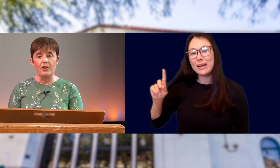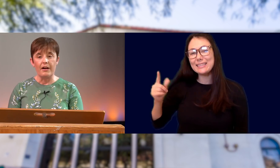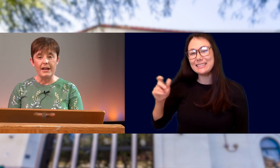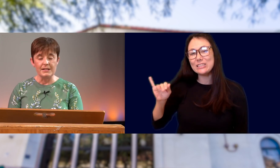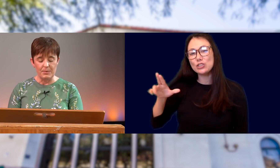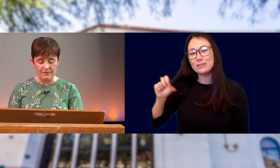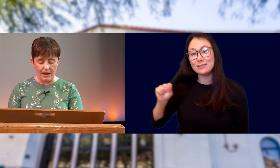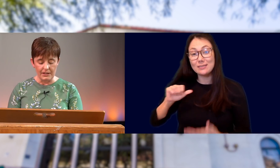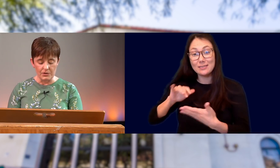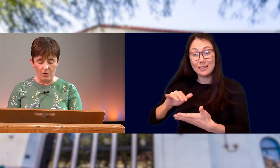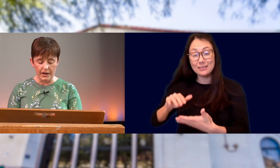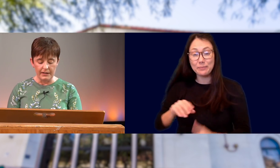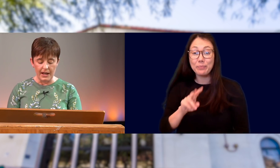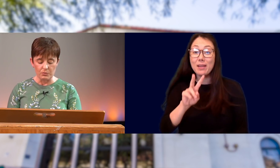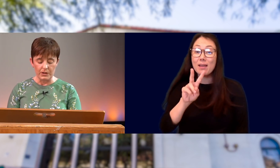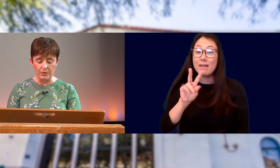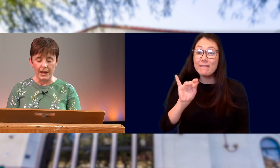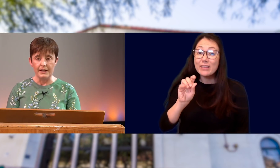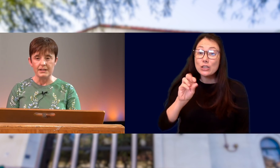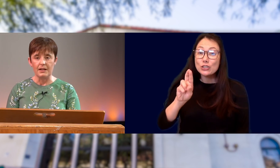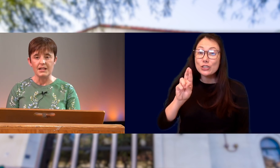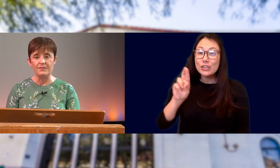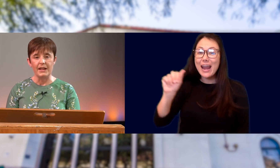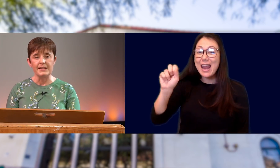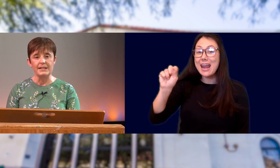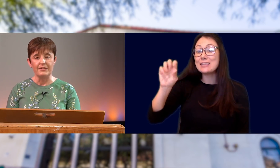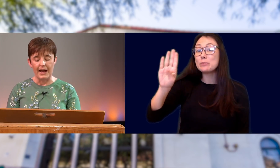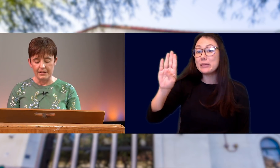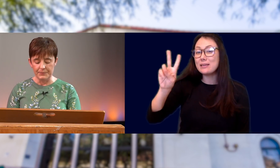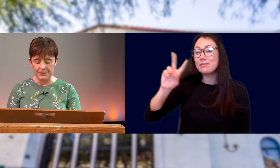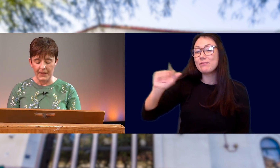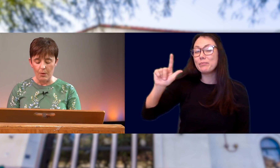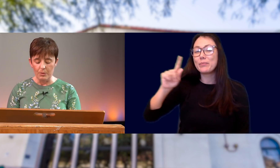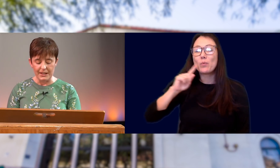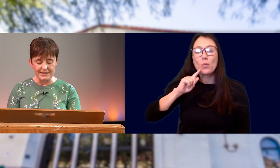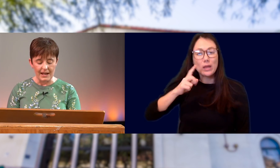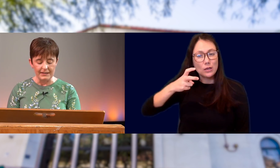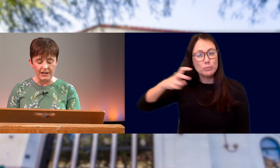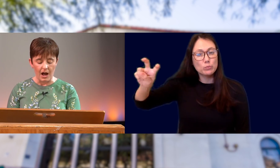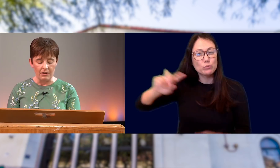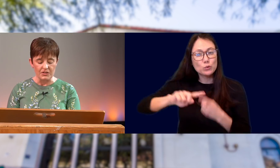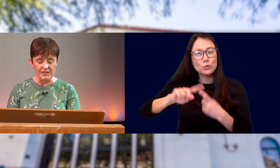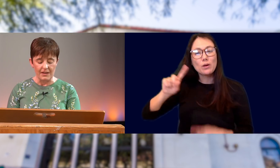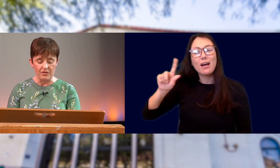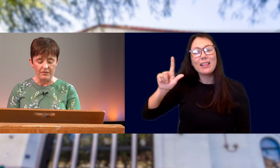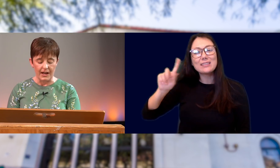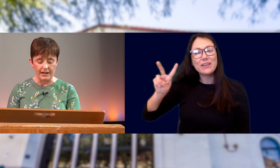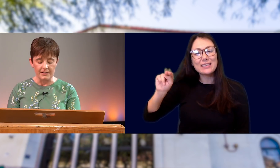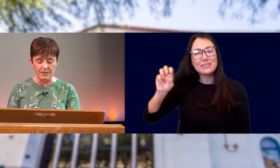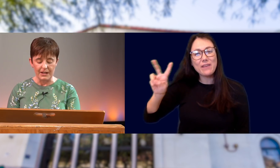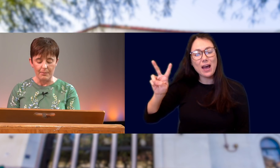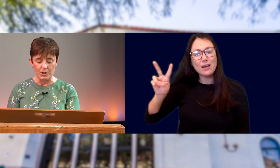VICTOR, OUR ASB VALEDICTORIAN, HAS RELOCATED TO LAS VEGAS, NEVADA AND WILL BE ATTENDING THE COLLEGE OF SOUTHERN NEVADA TO BECOME